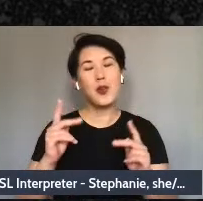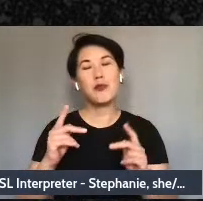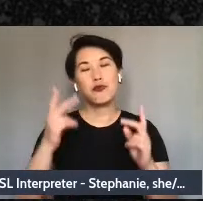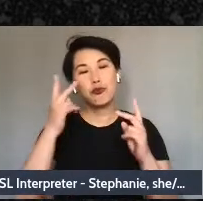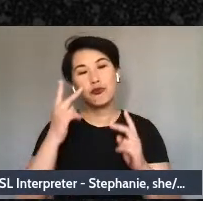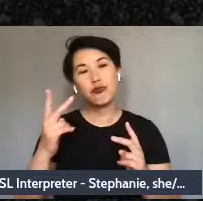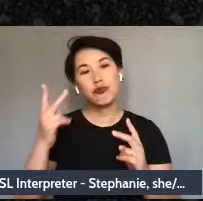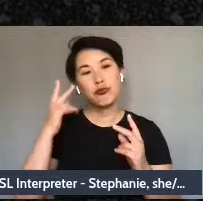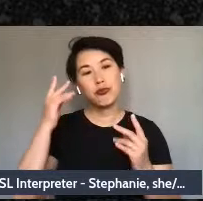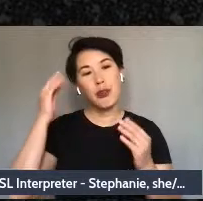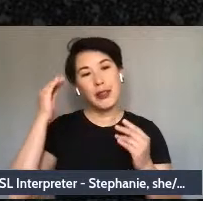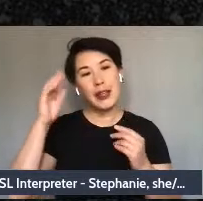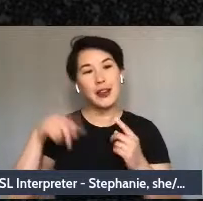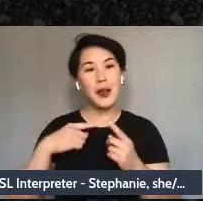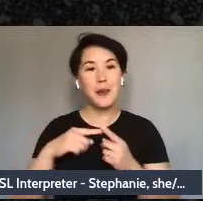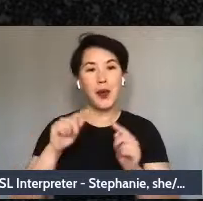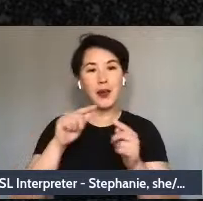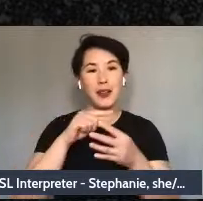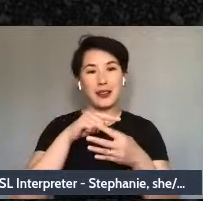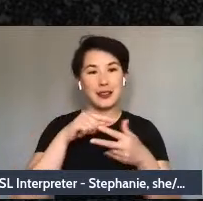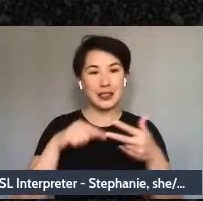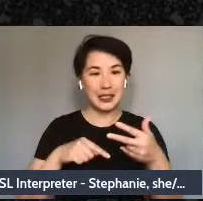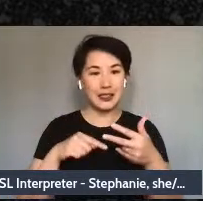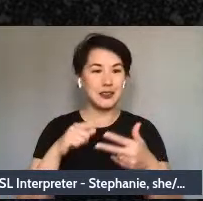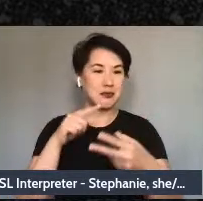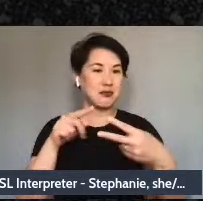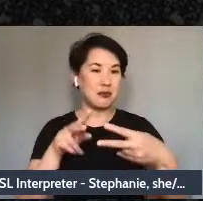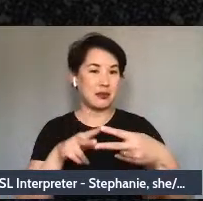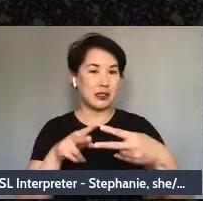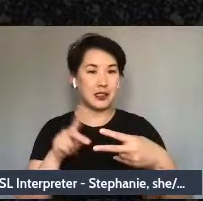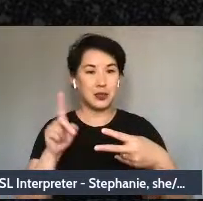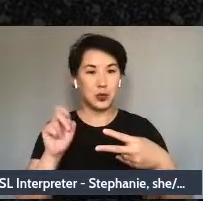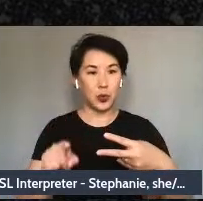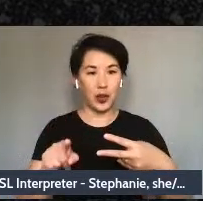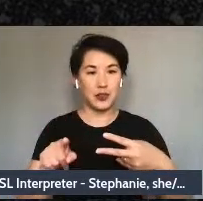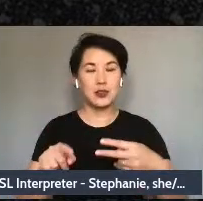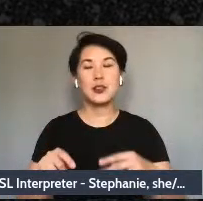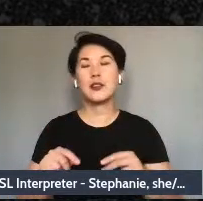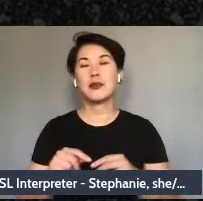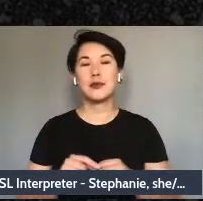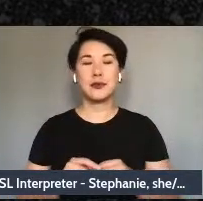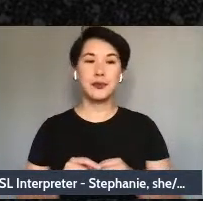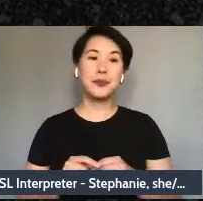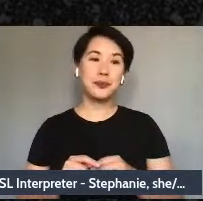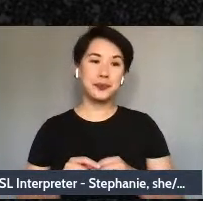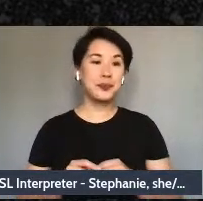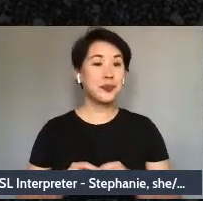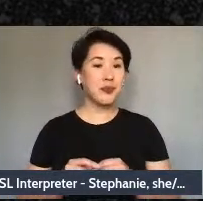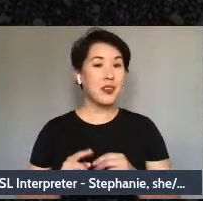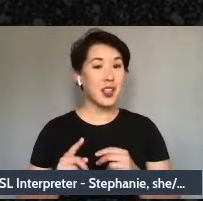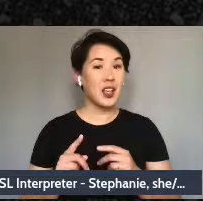these questions as we move into this particular discussion, or brainstorm